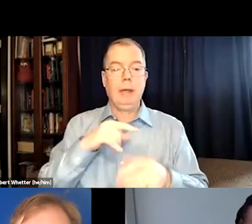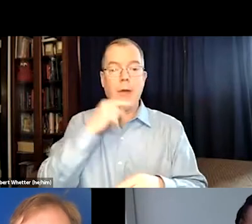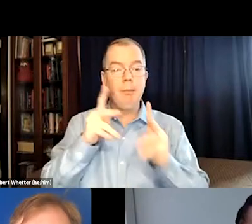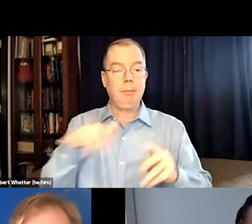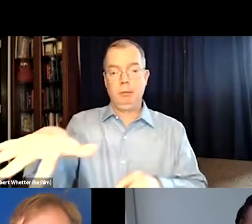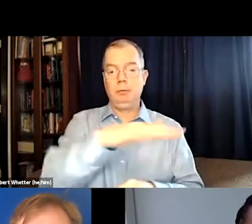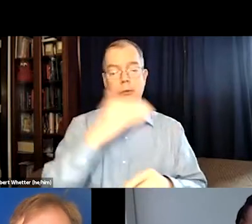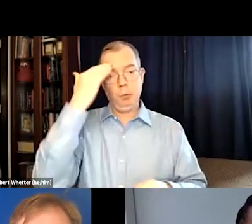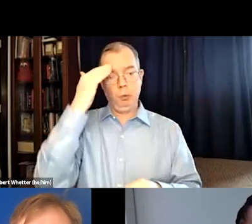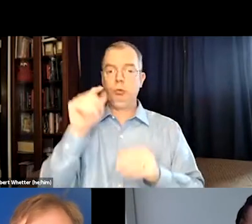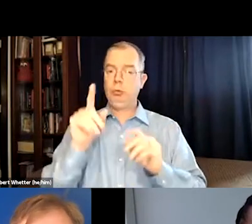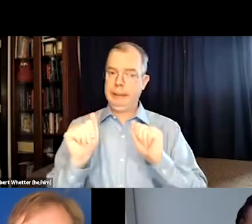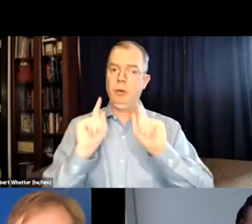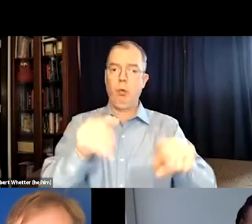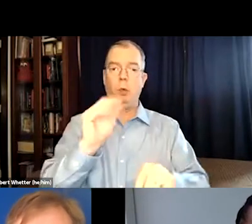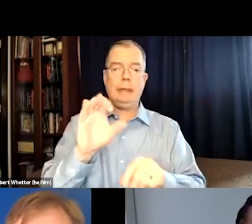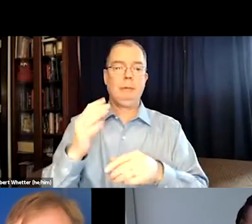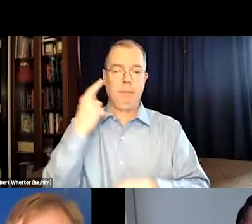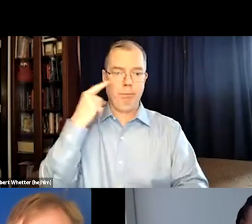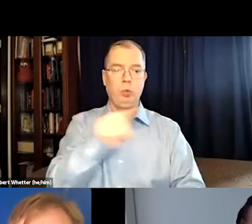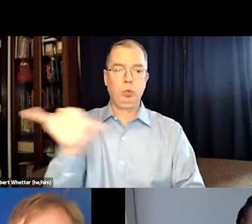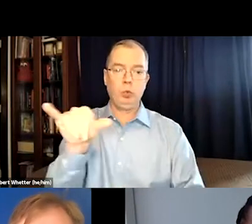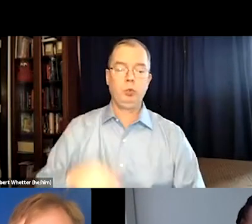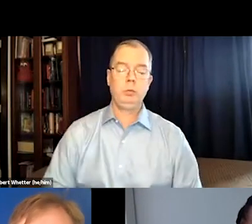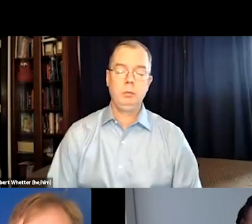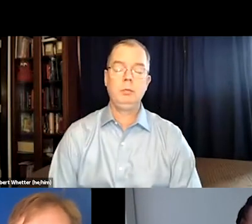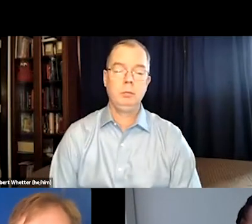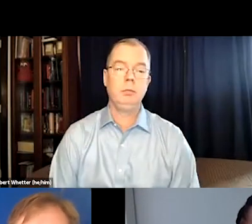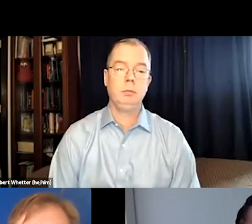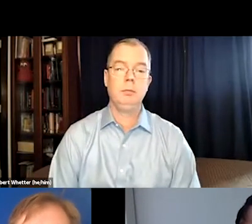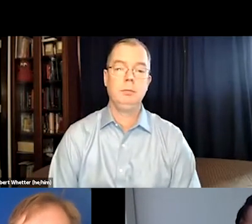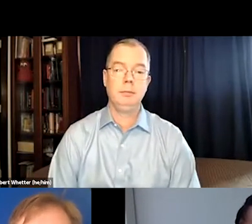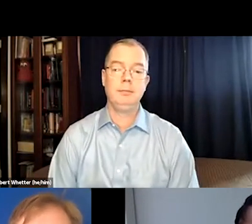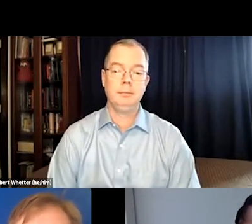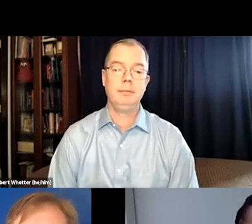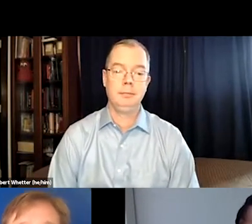can follow the story better. And this is hearing people making these comments. And so hearing people need to be aware